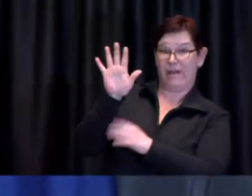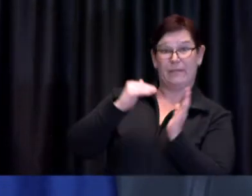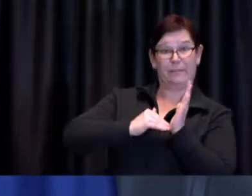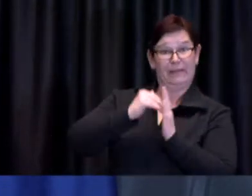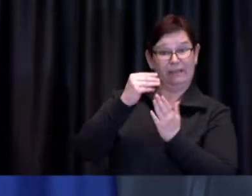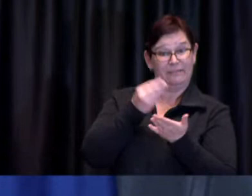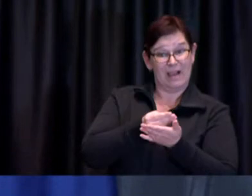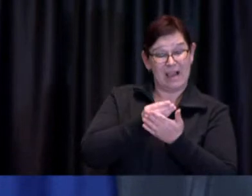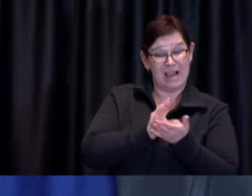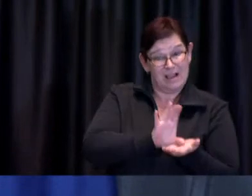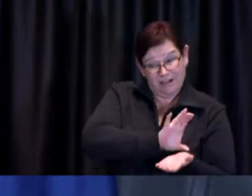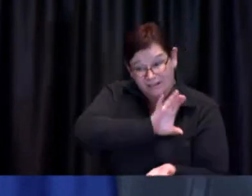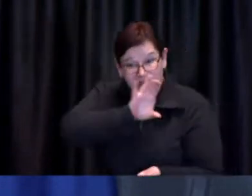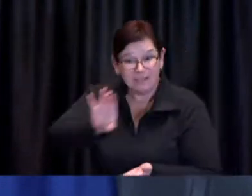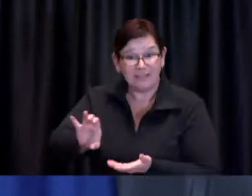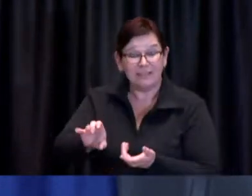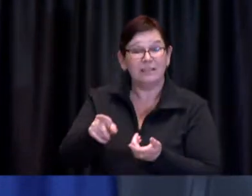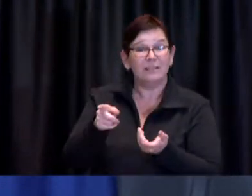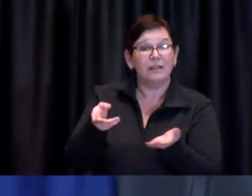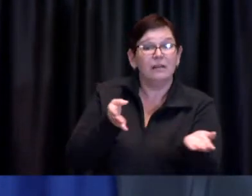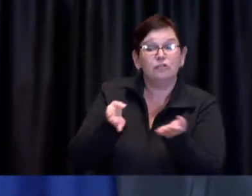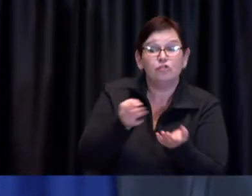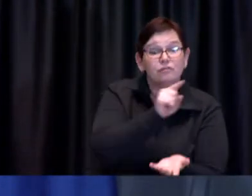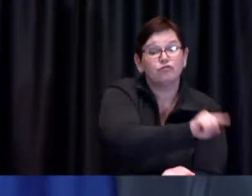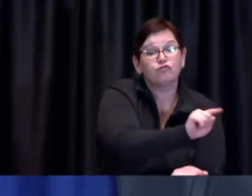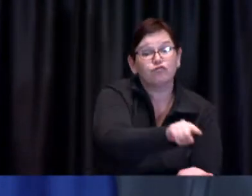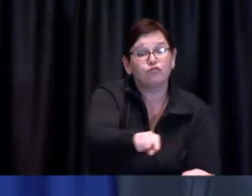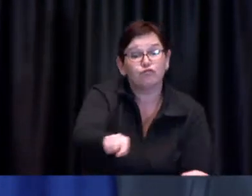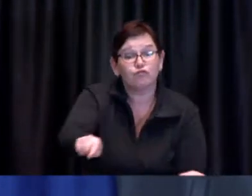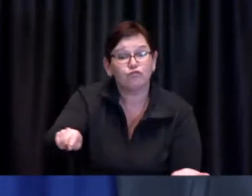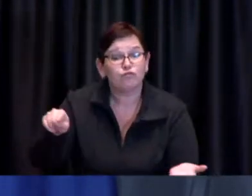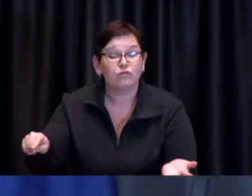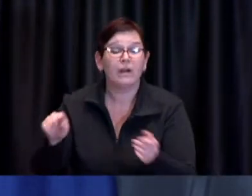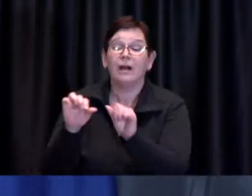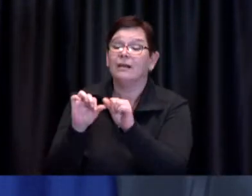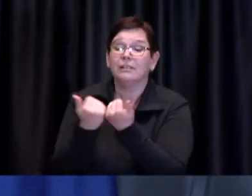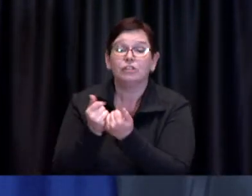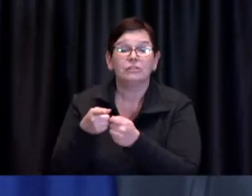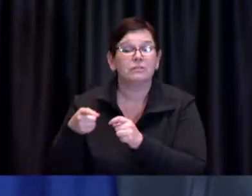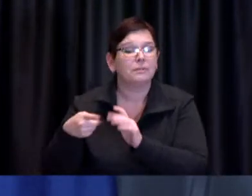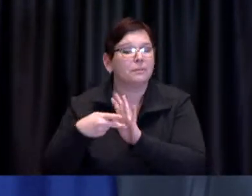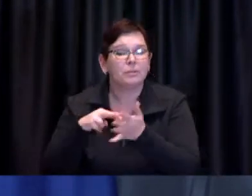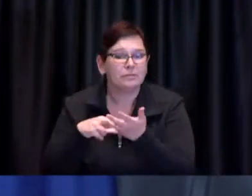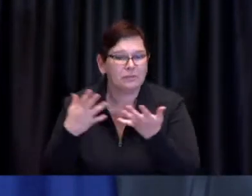the community services sector to help us with COVID vaccine engagement in the community.